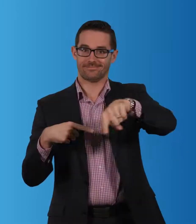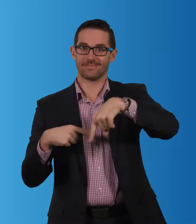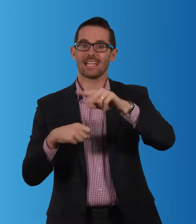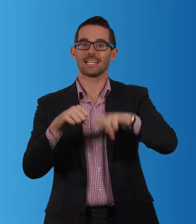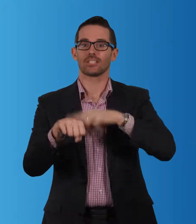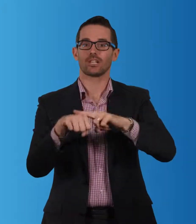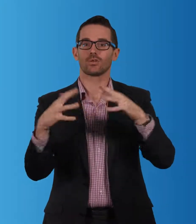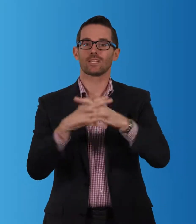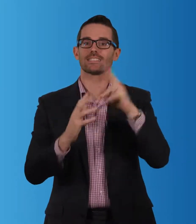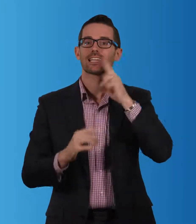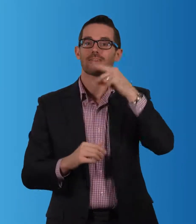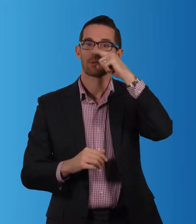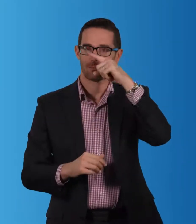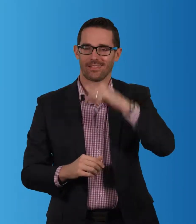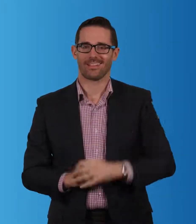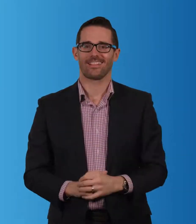This week is the National Week of Deaf People.